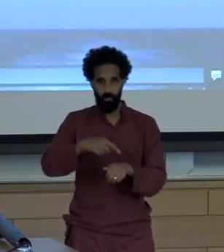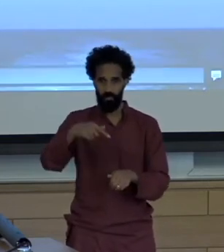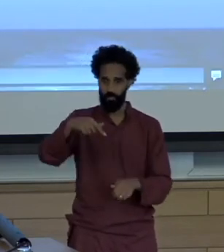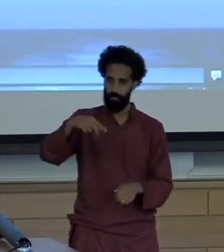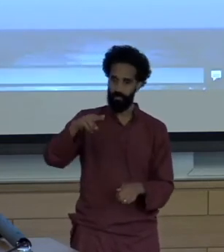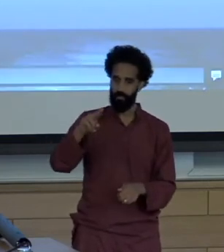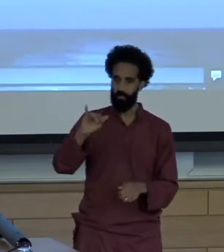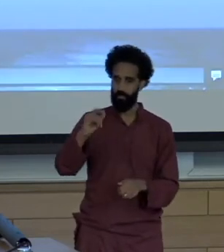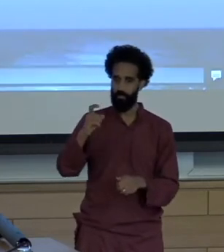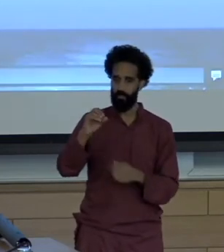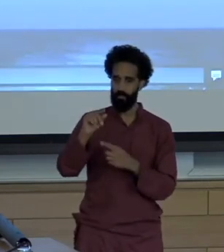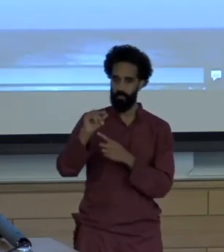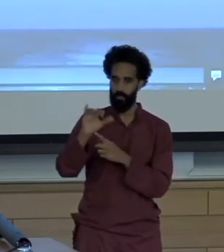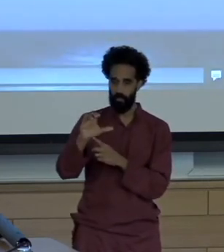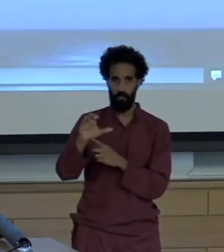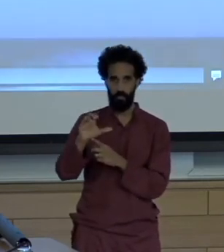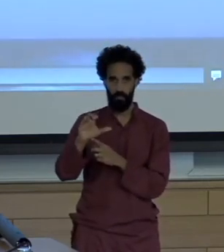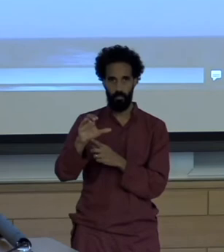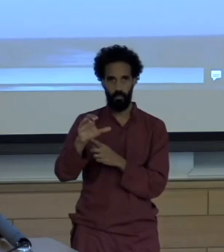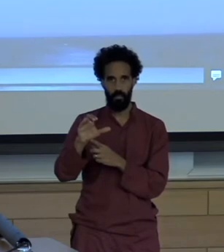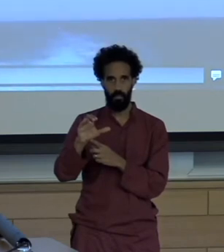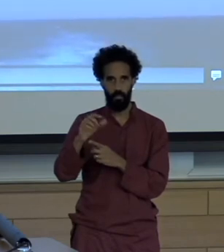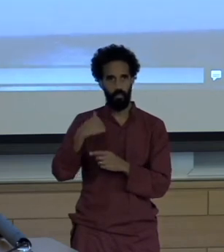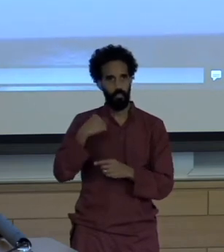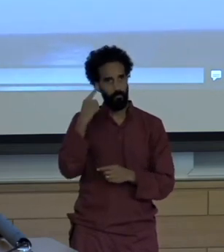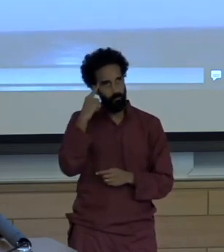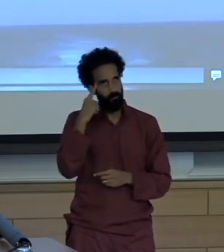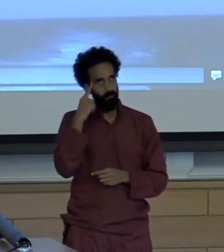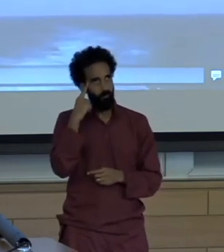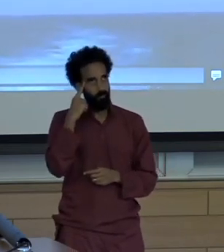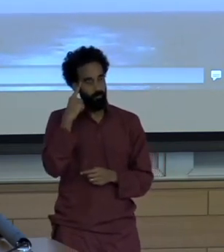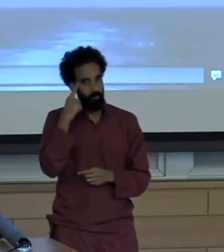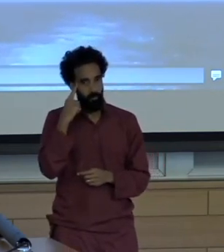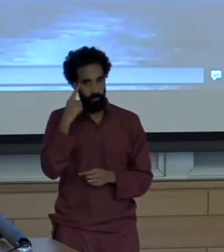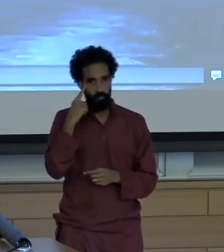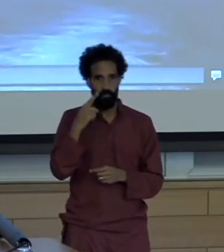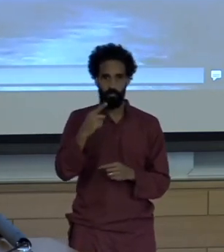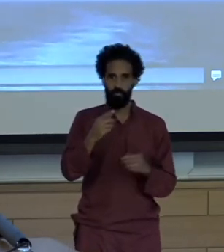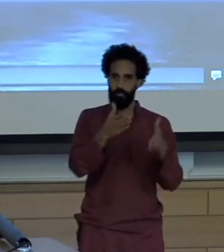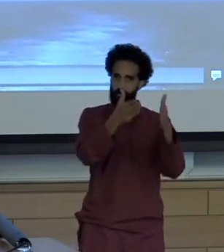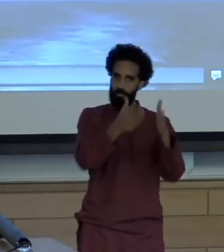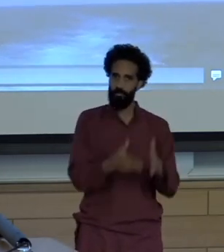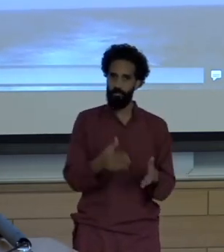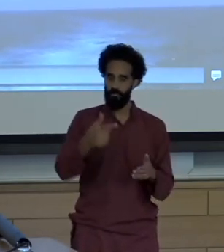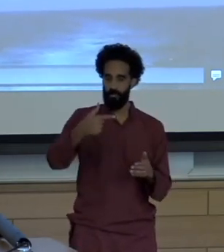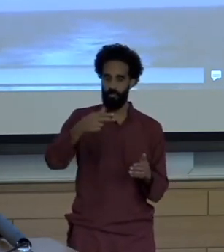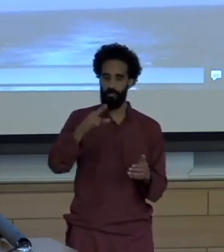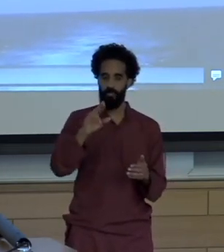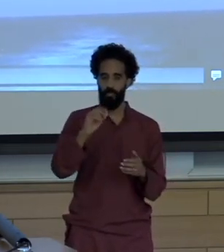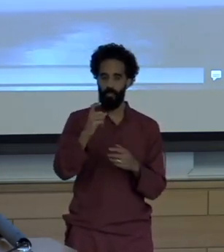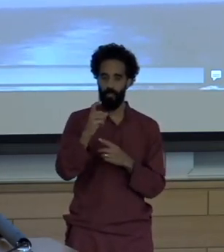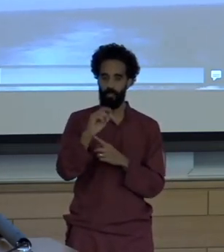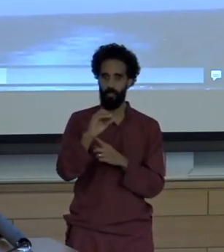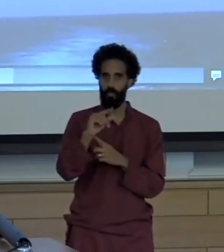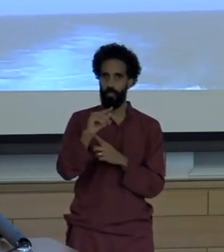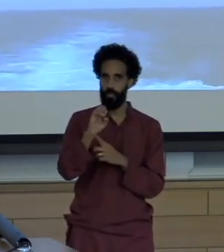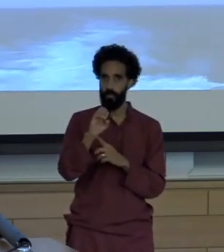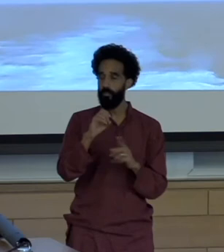With Quixote in mind I set out to When I got back and Rhody again using Google Maps